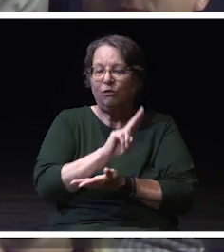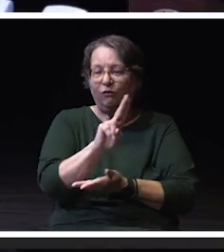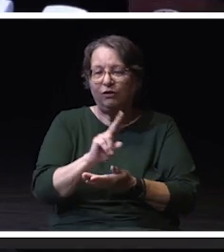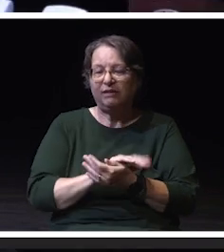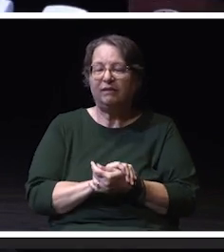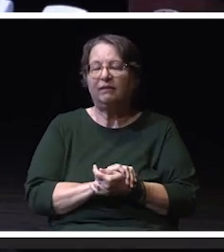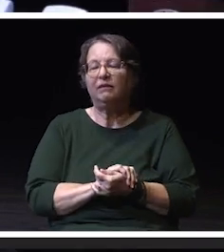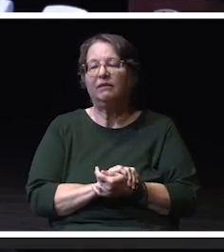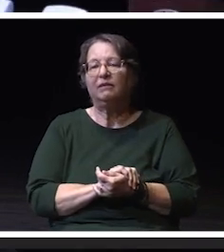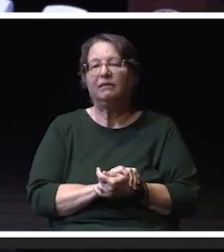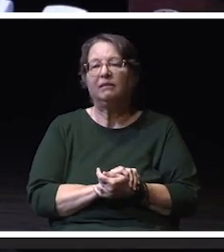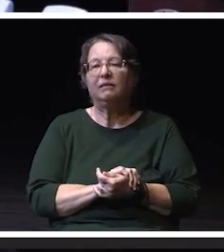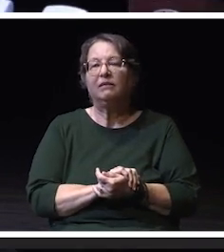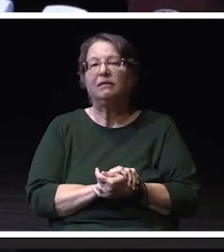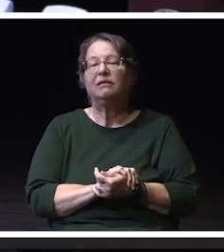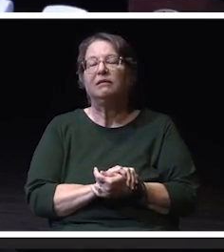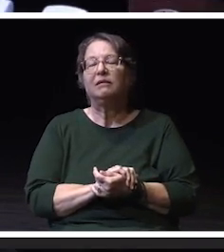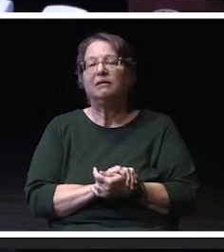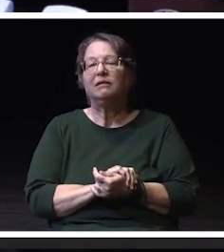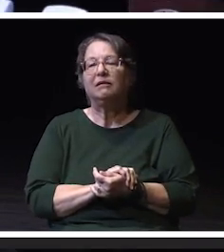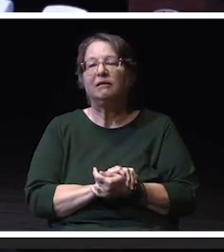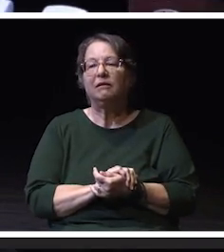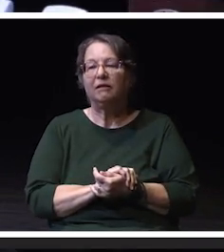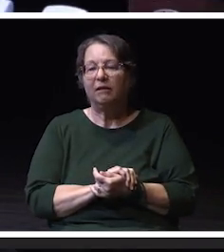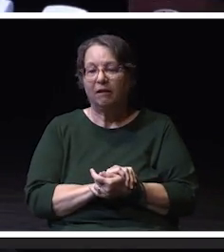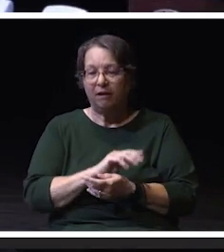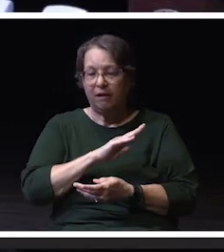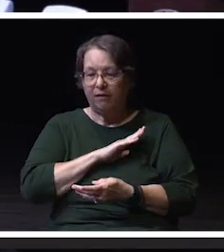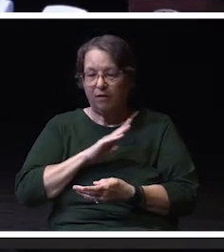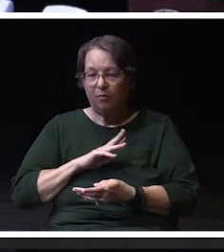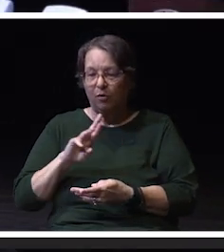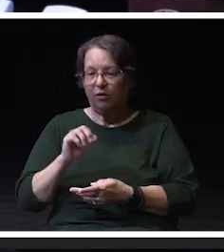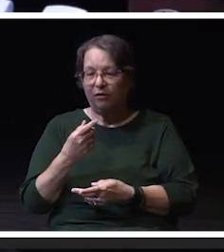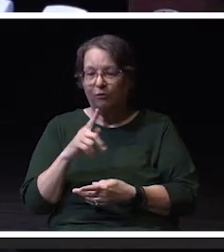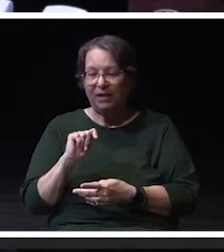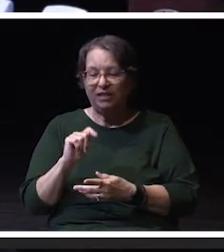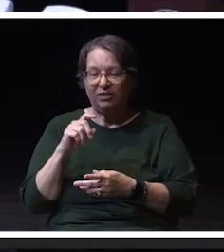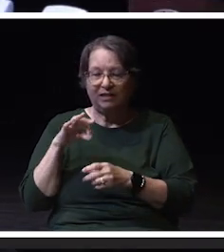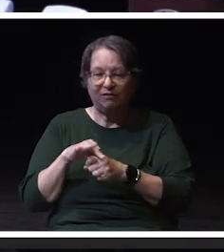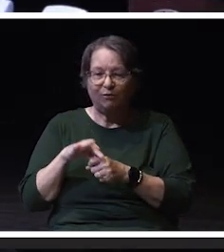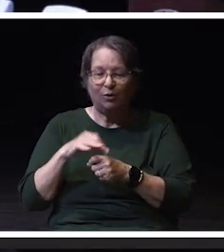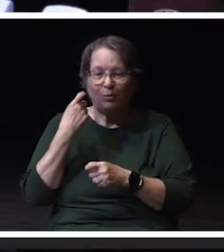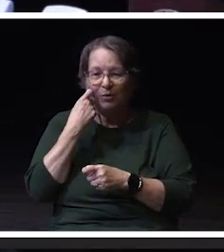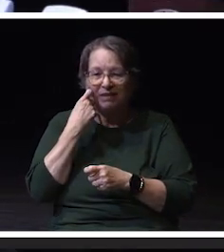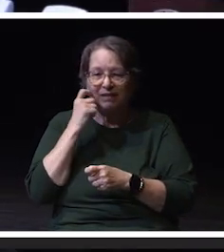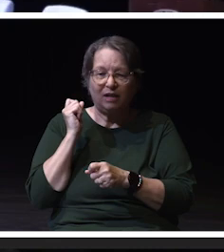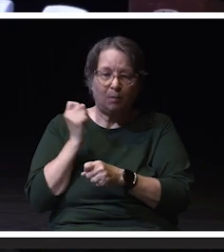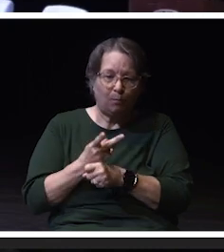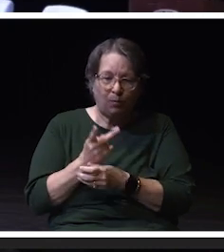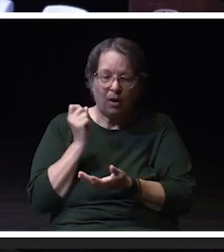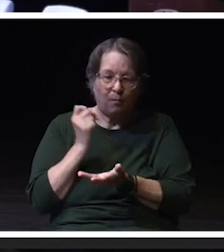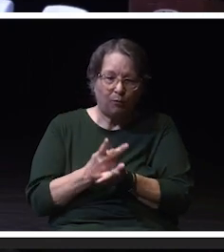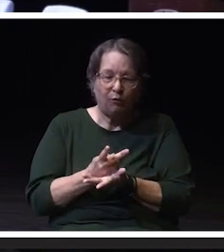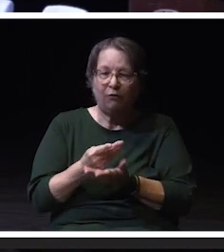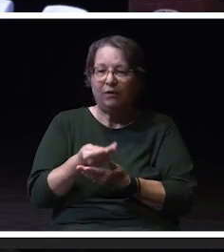I am excited to also share that the border regions voted unanimously to approve this budget request.